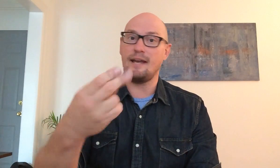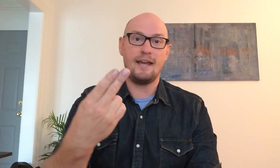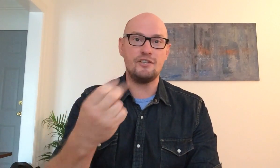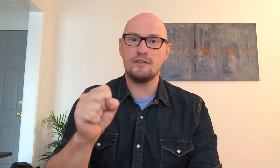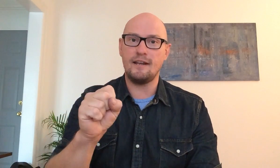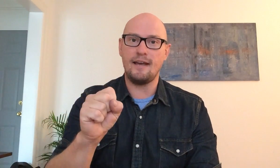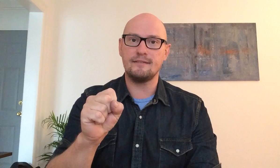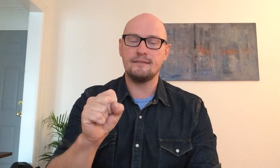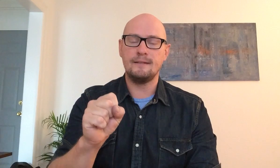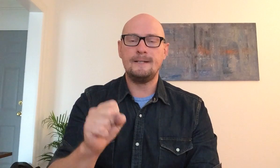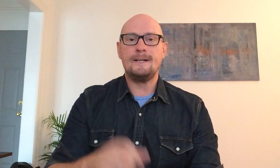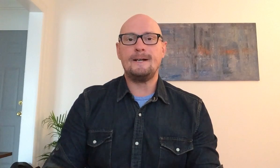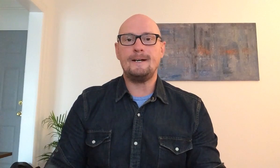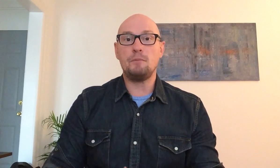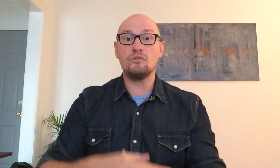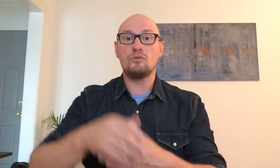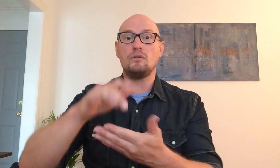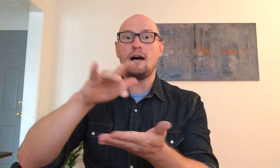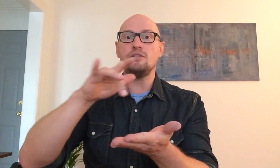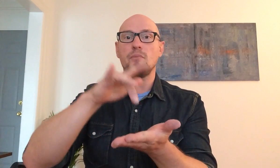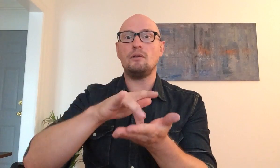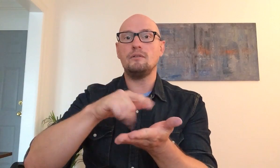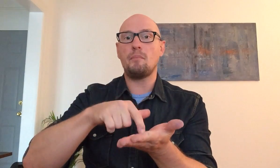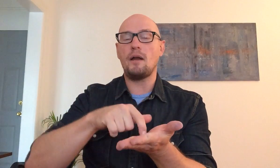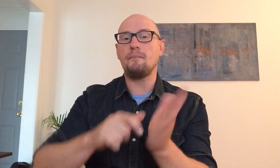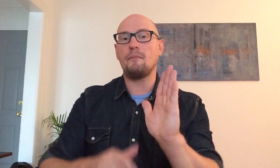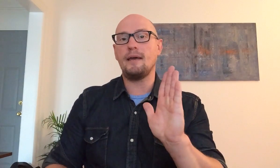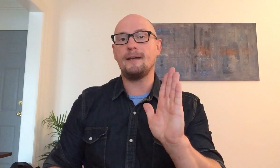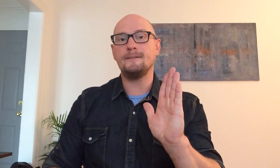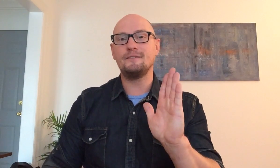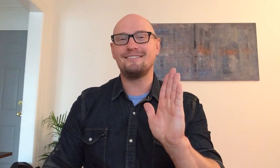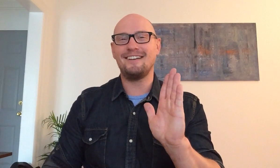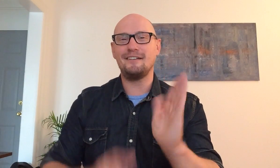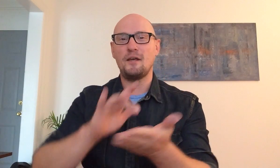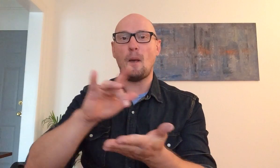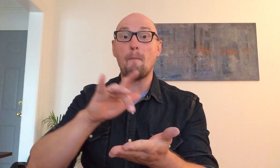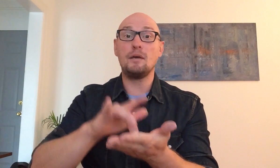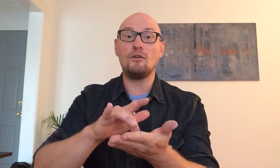sign ancient & S middle school I do middle part of my hand right middle